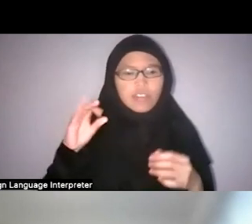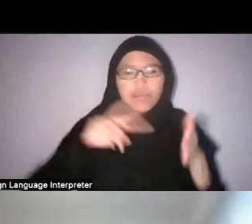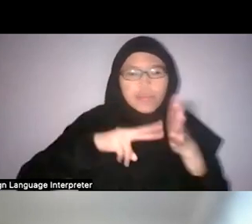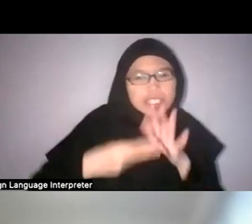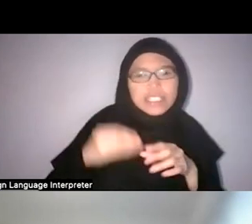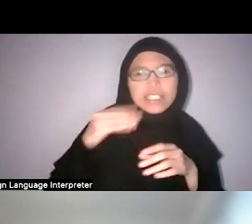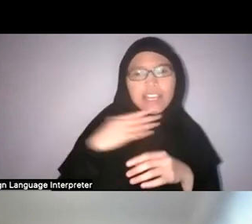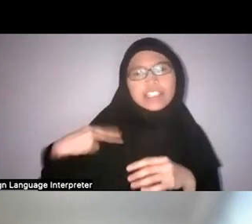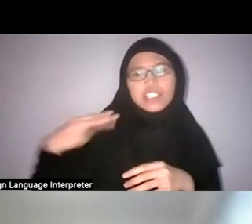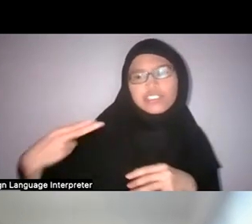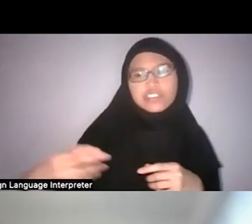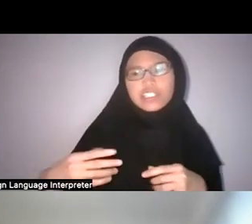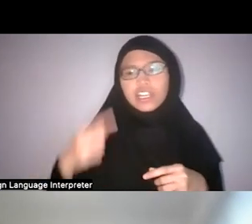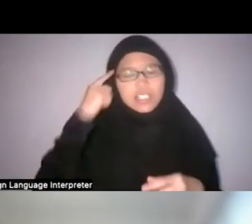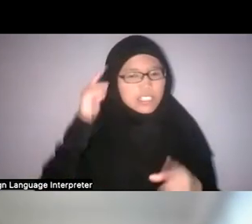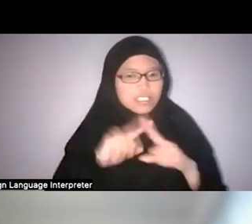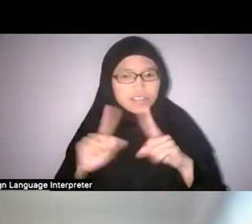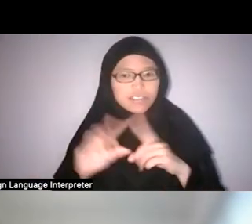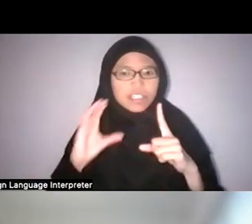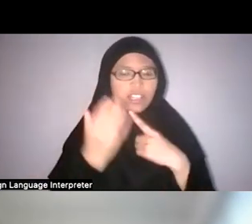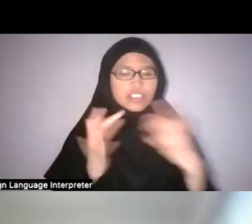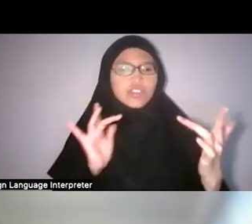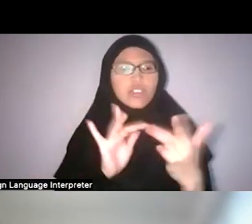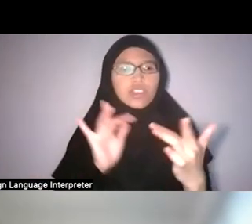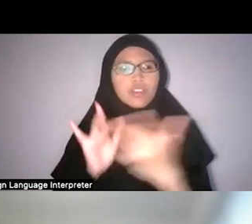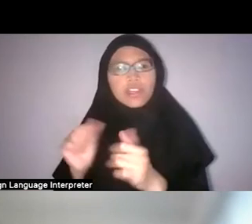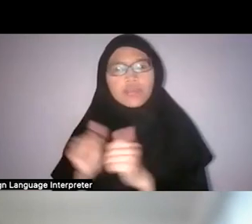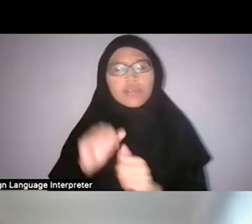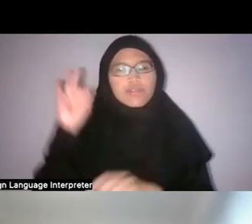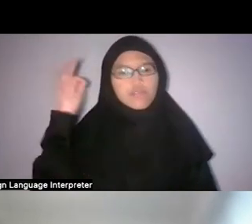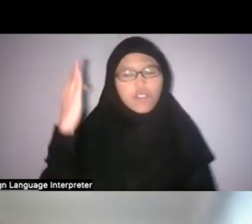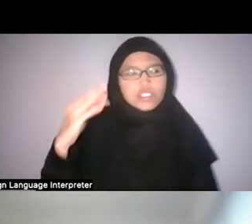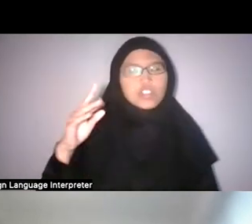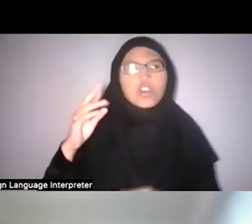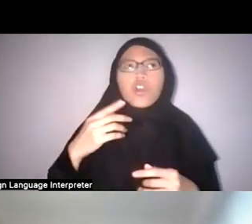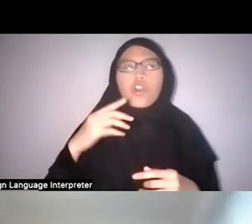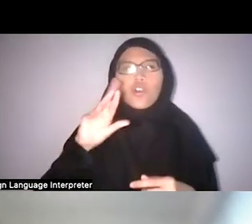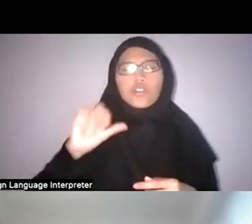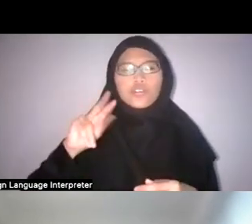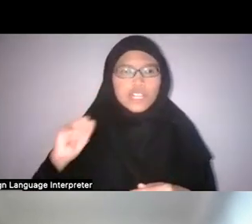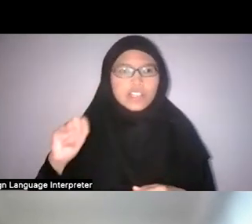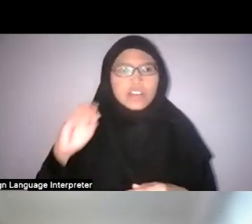I think different cultures connect with their forests or rainforests or jungles in very different ways.